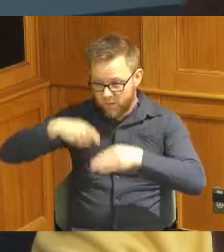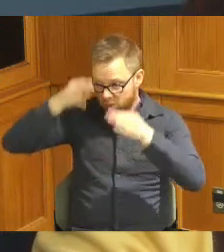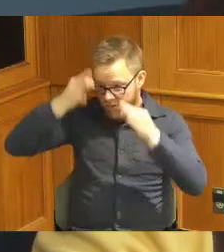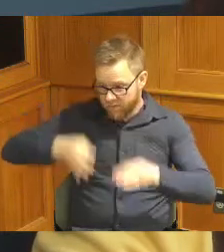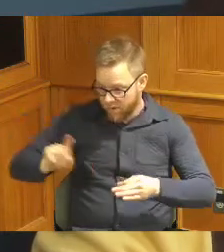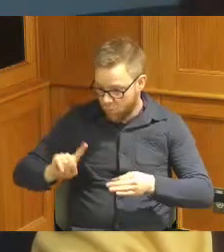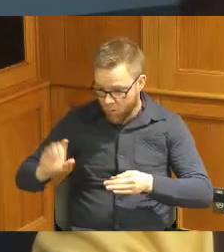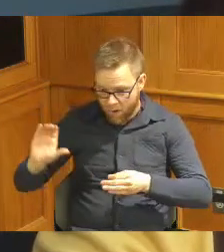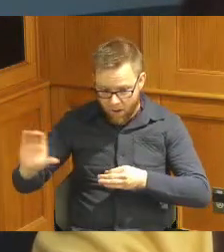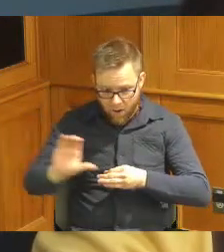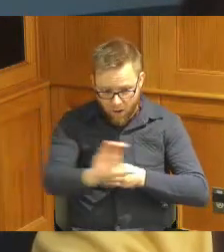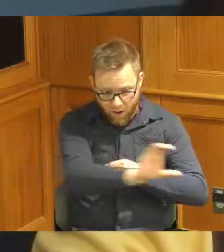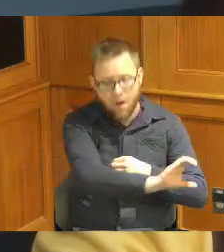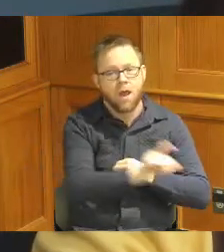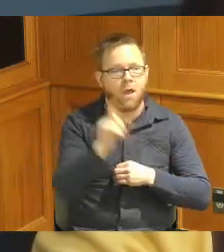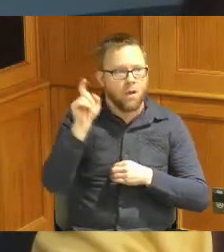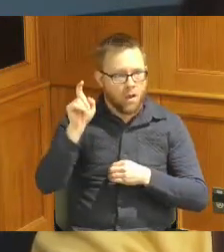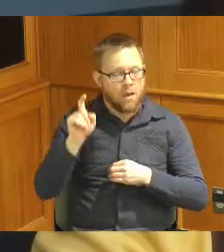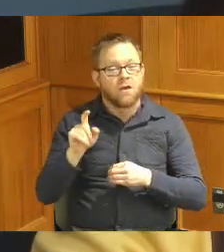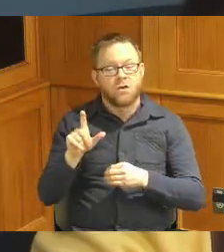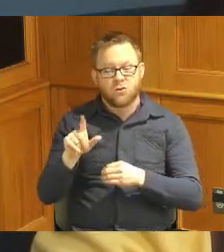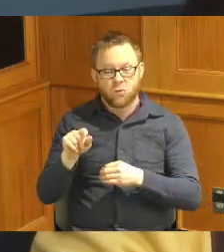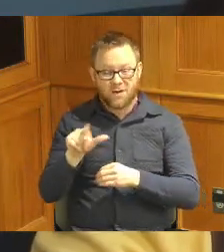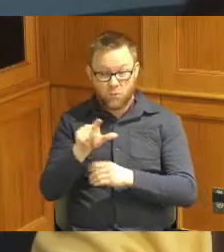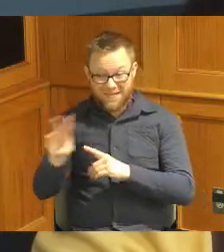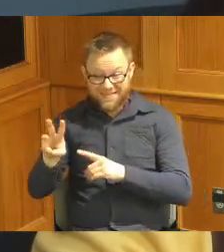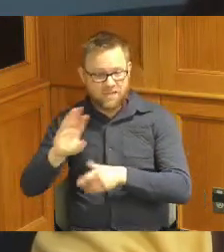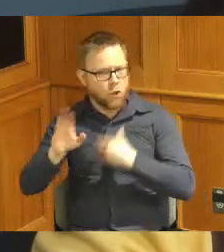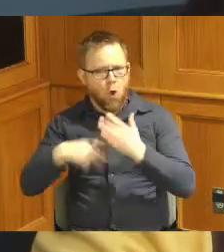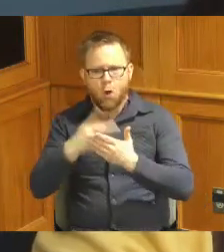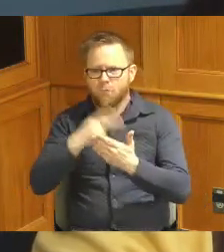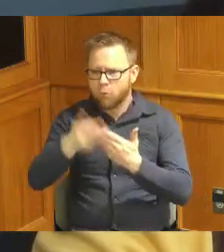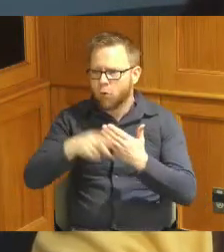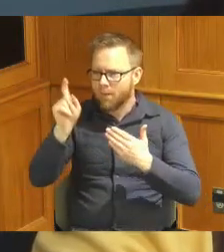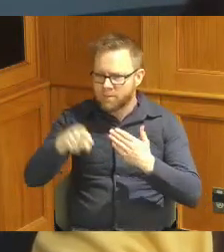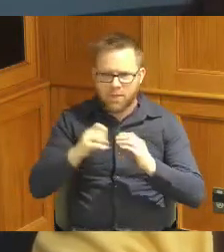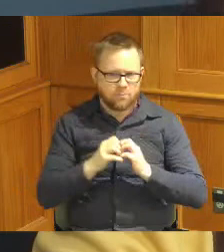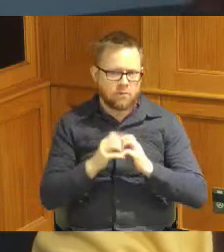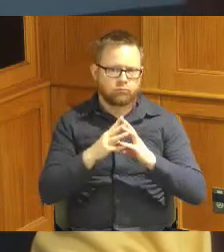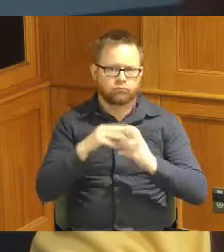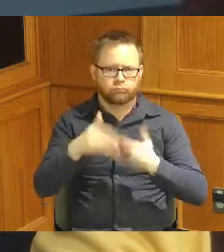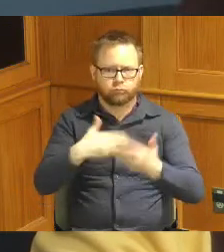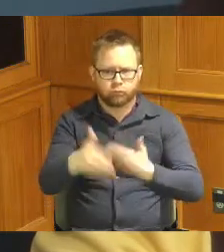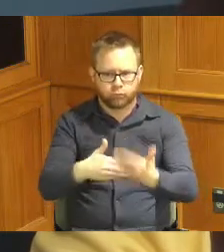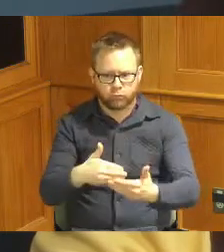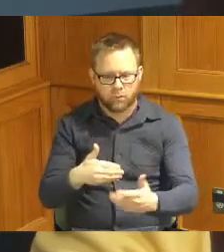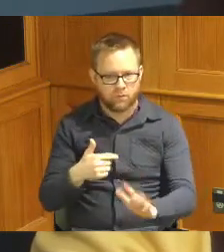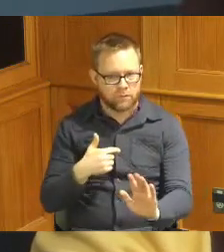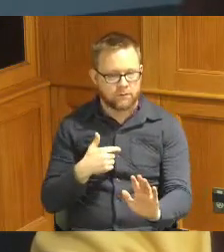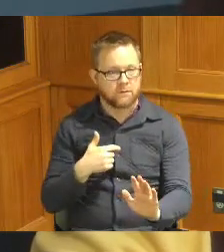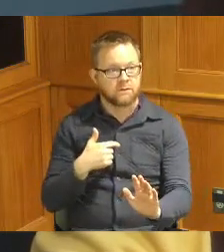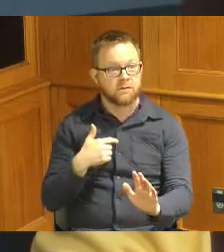implement all of it by 2026 the the one thing I don't want to happen is we're giving out all this